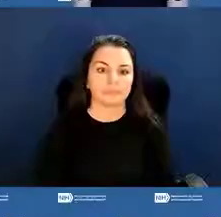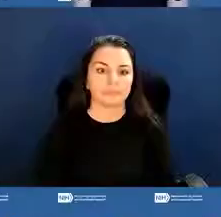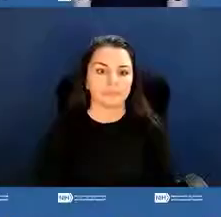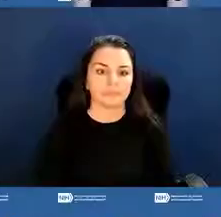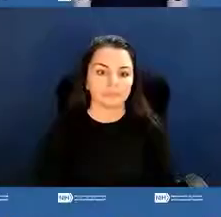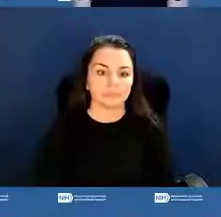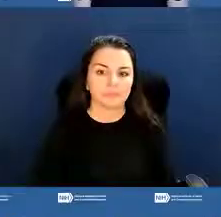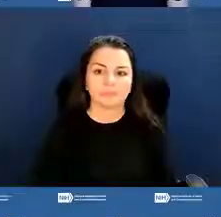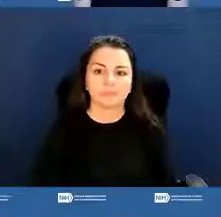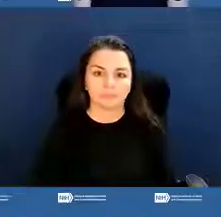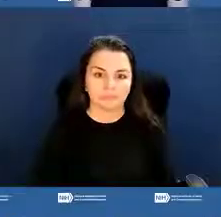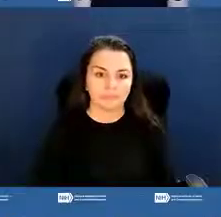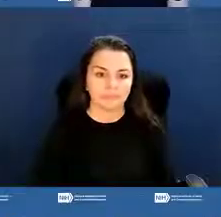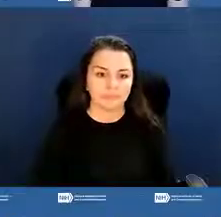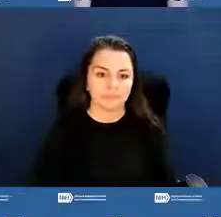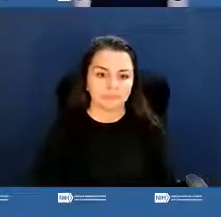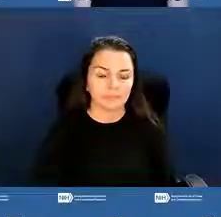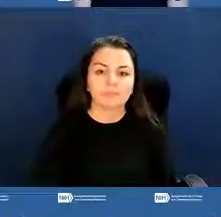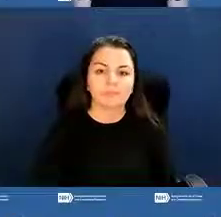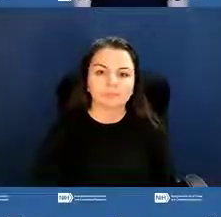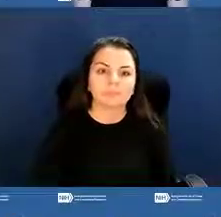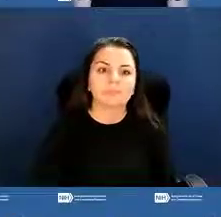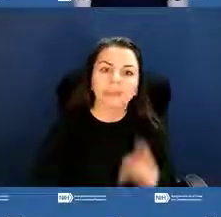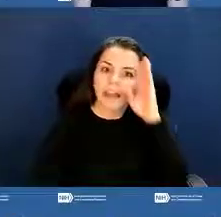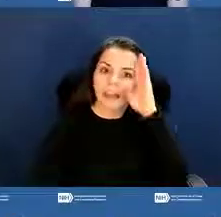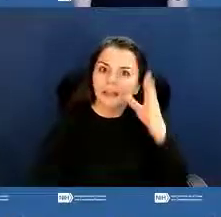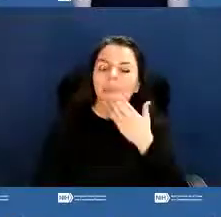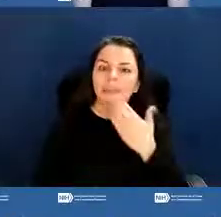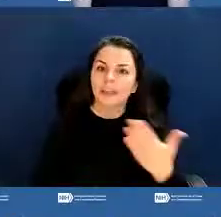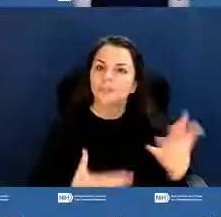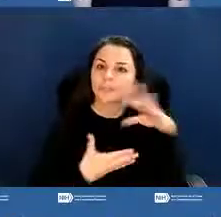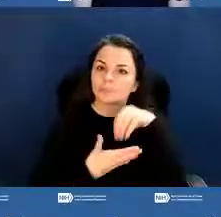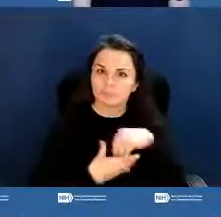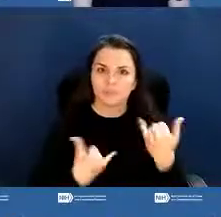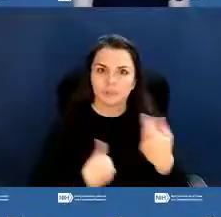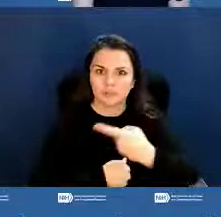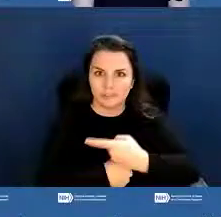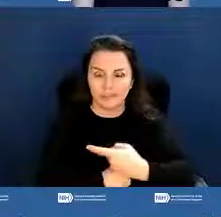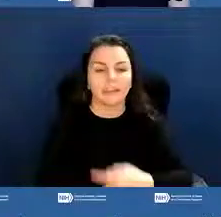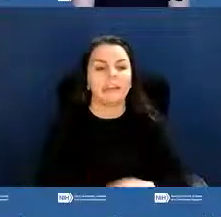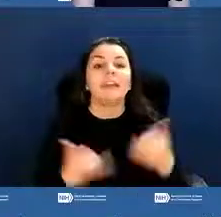April Harrison: Hello, thank you for your participation today. So now we're going to get started with a few questions.